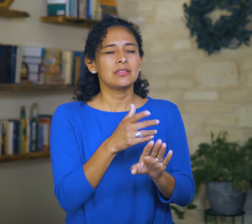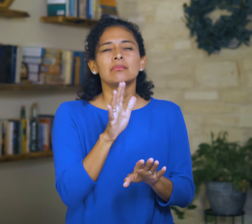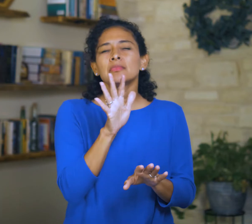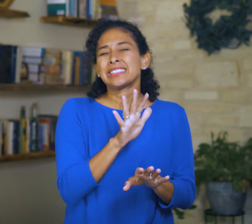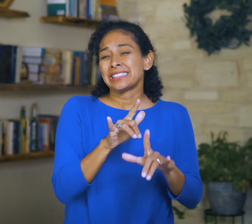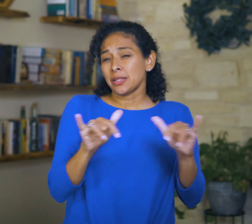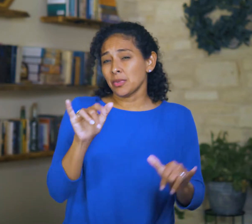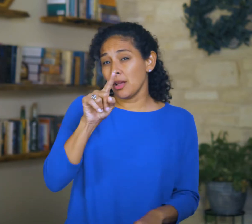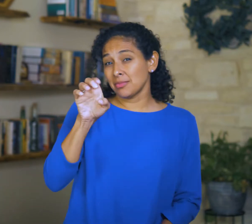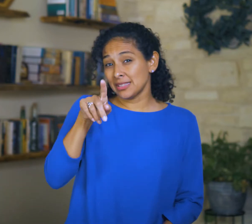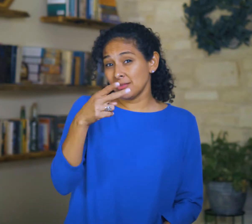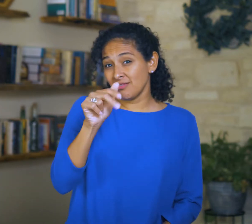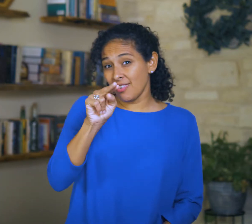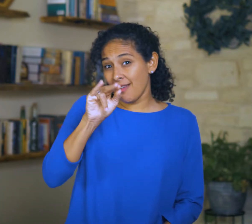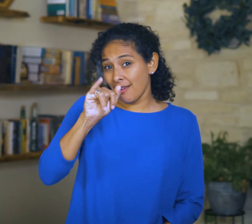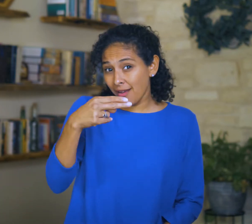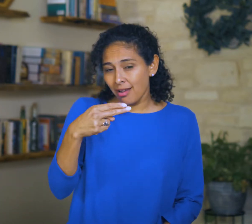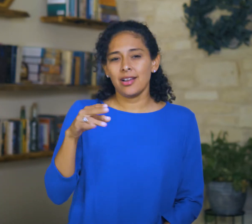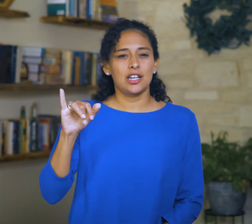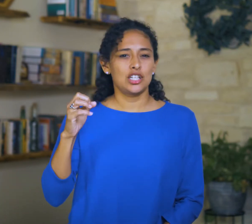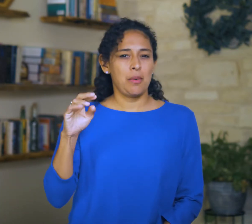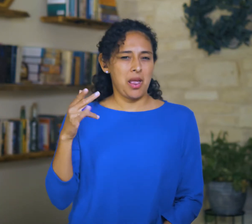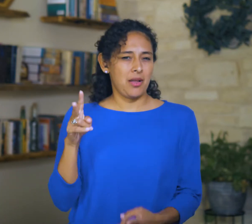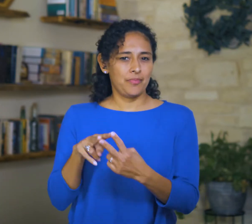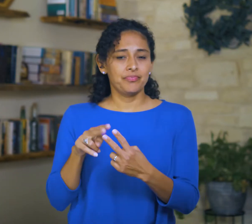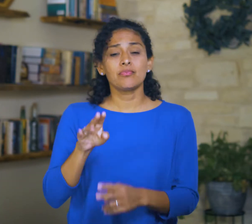around the same time as Zephaniah and Jeremiah.